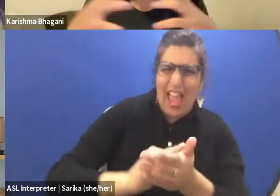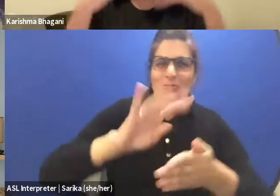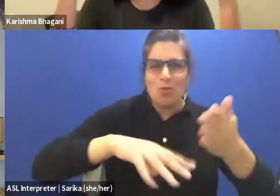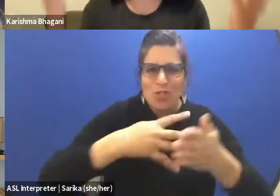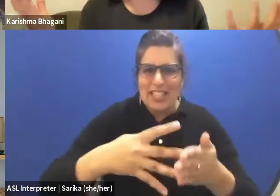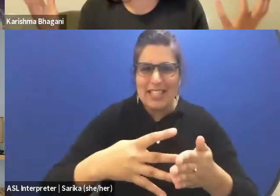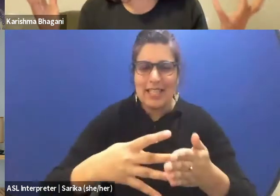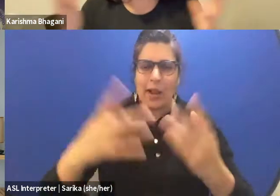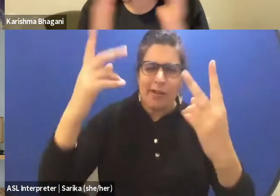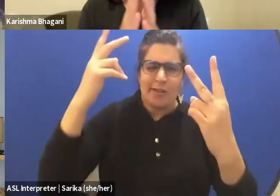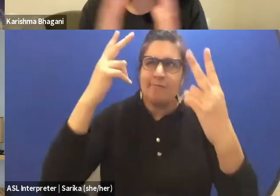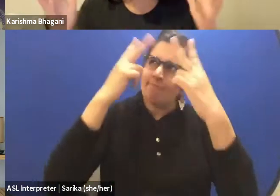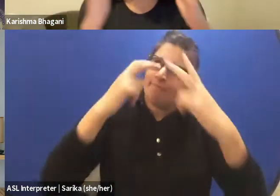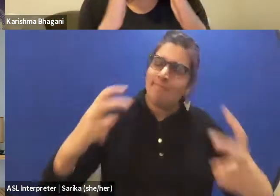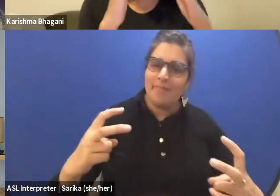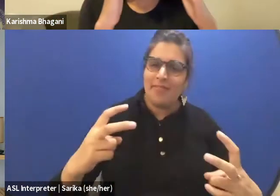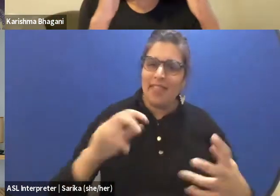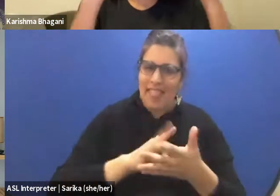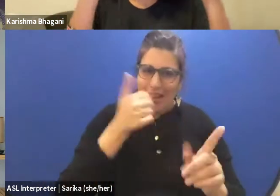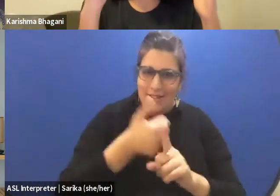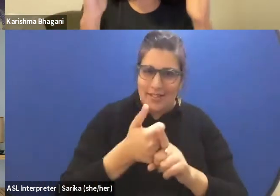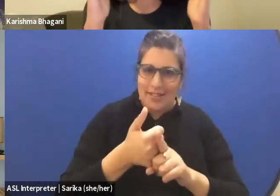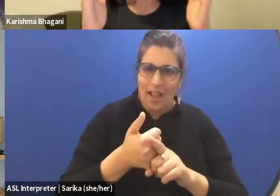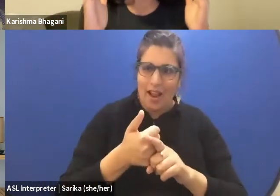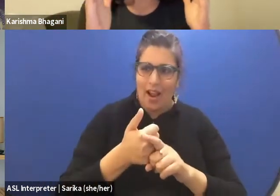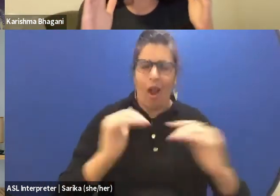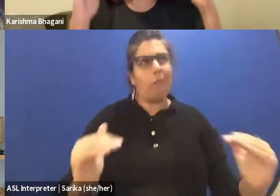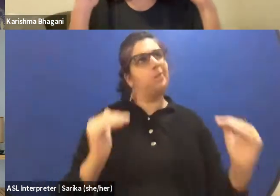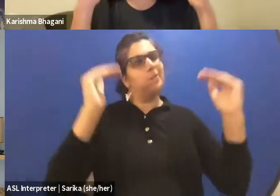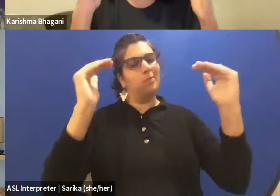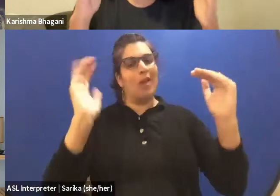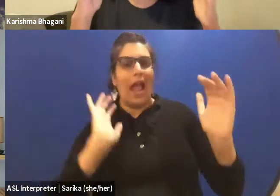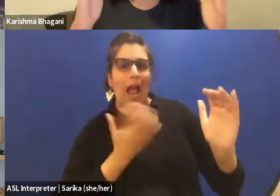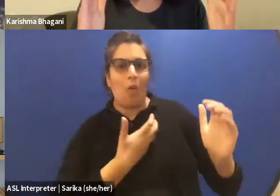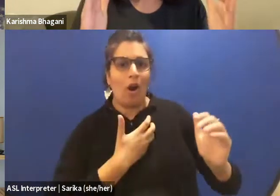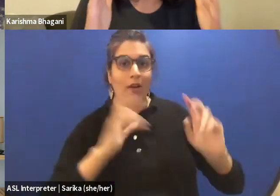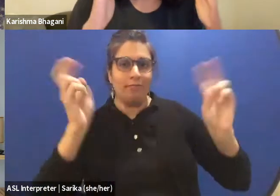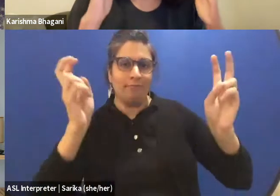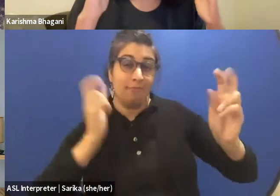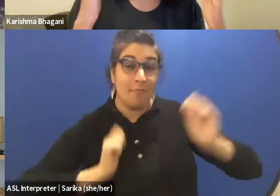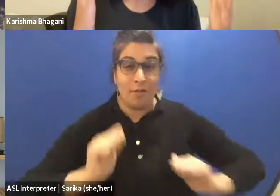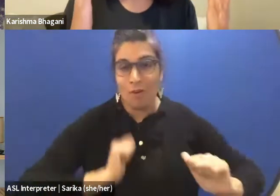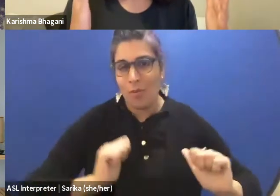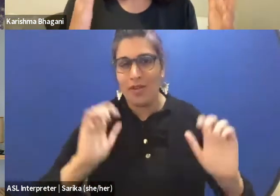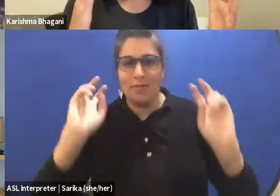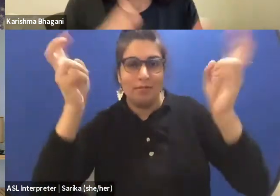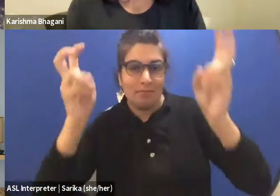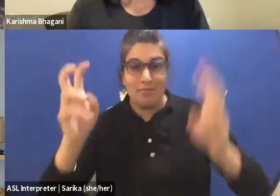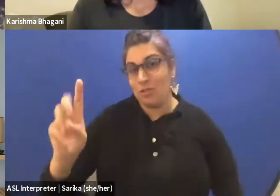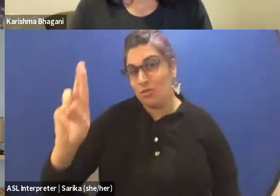and hunches, what we consider performance or what we consider dramaturgy, or what we consider the art,